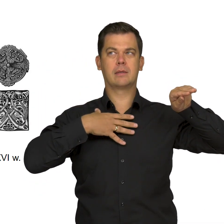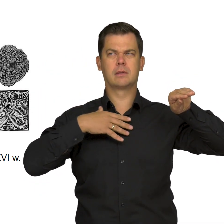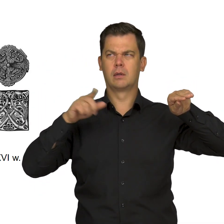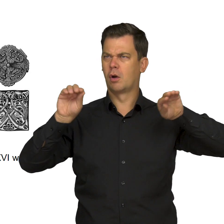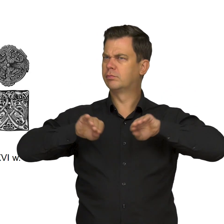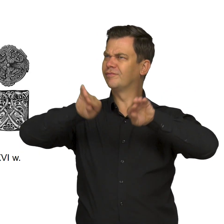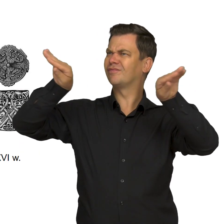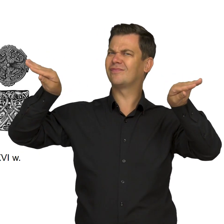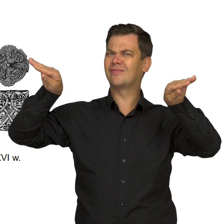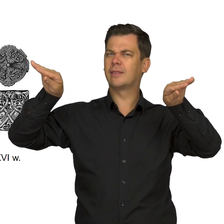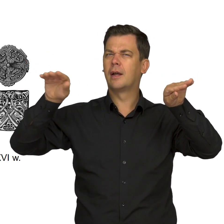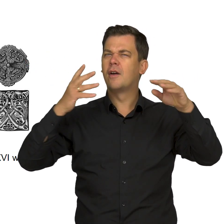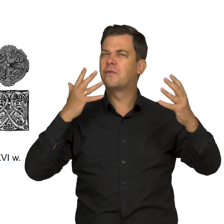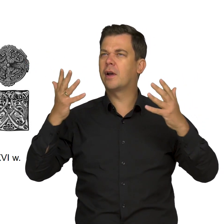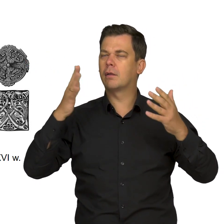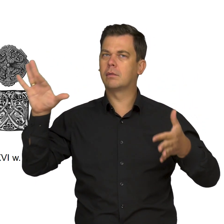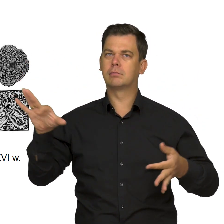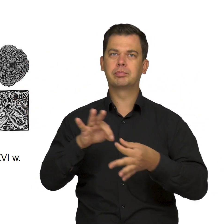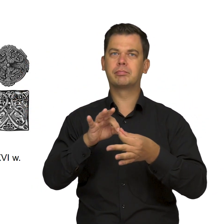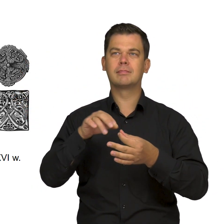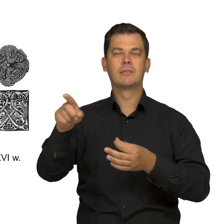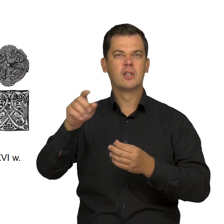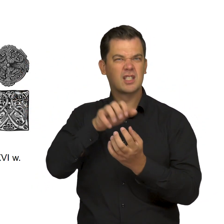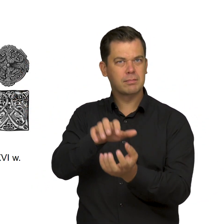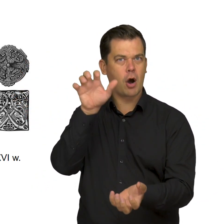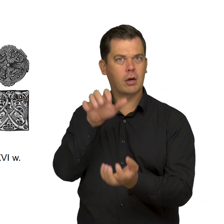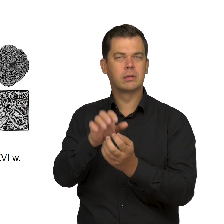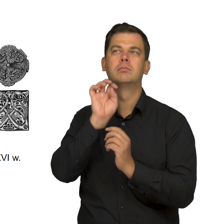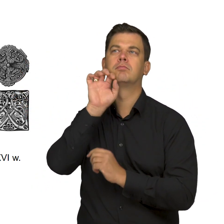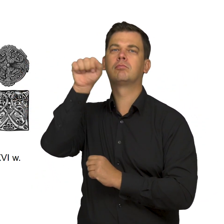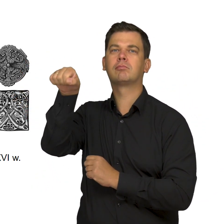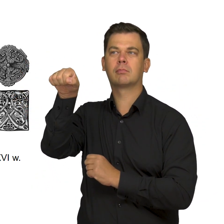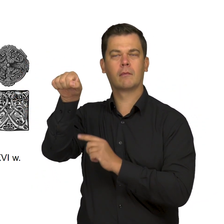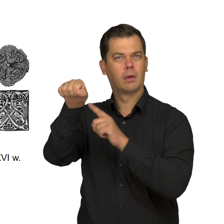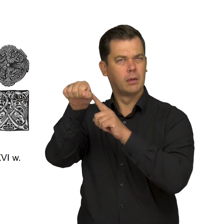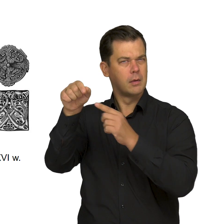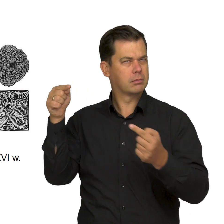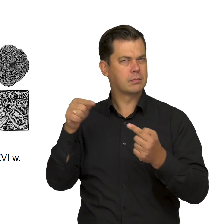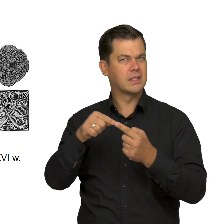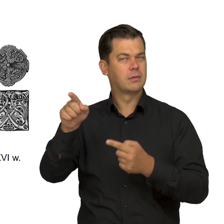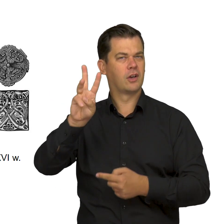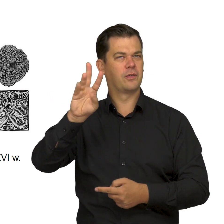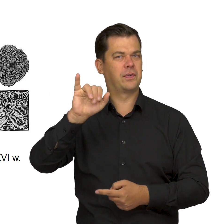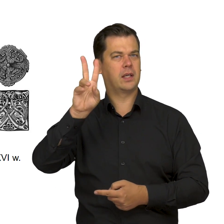they have something in common with the dragon heads the Vikings carved